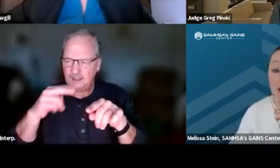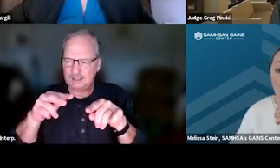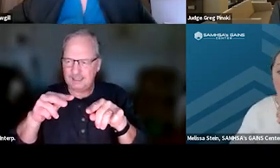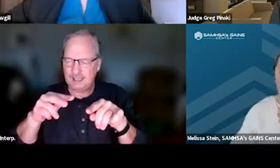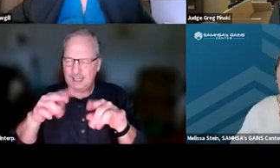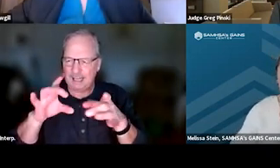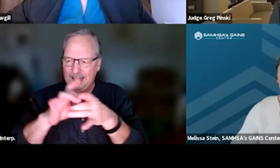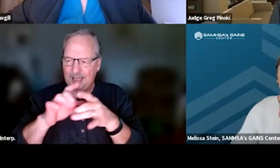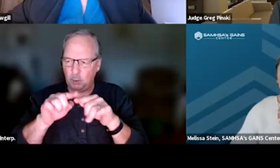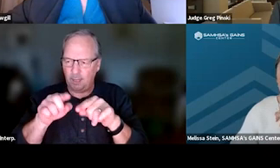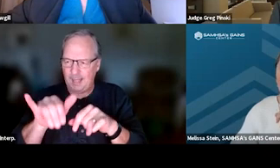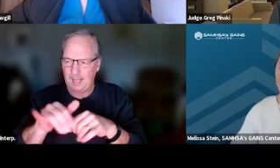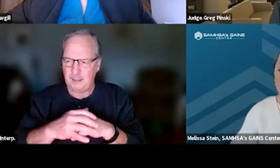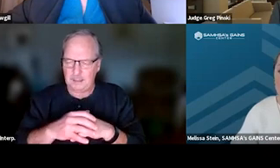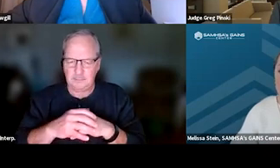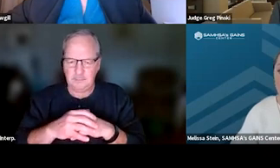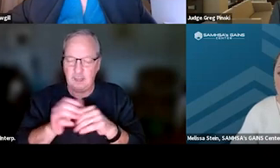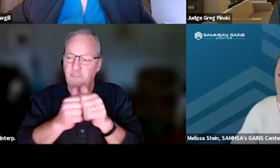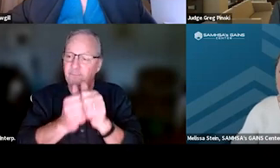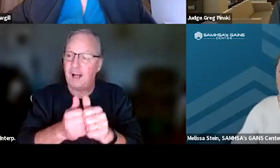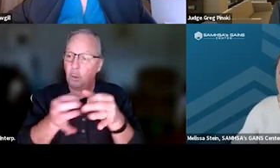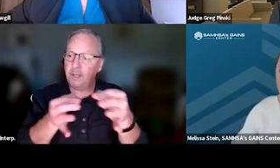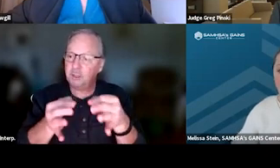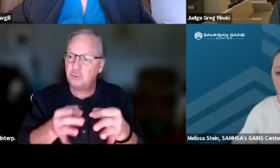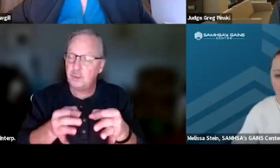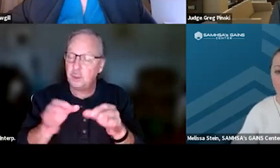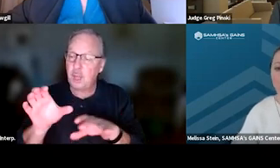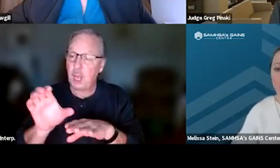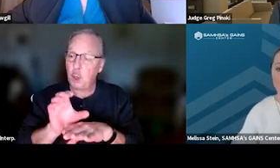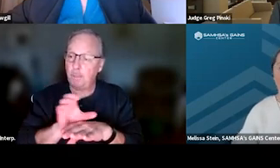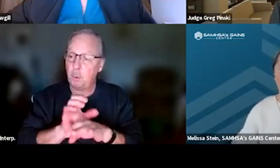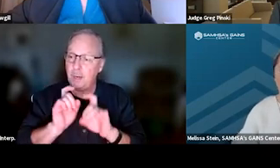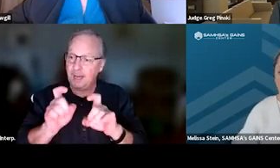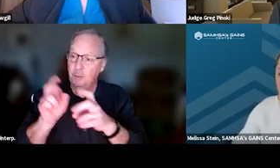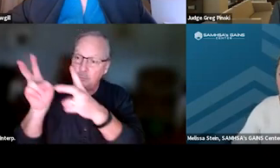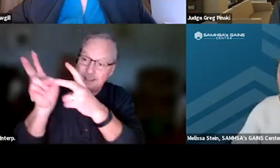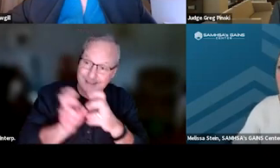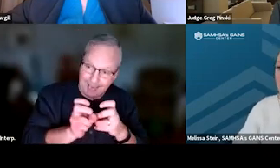On that, and follow the instructions that your computer gives you to download that to your computer.